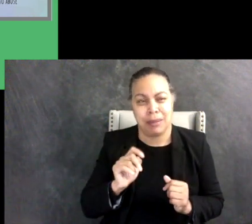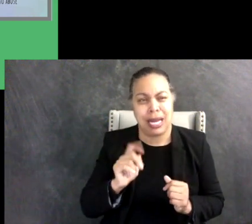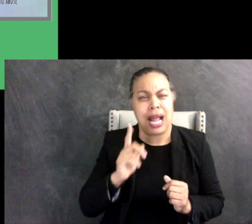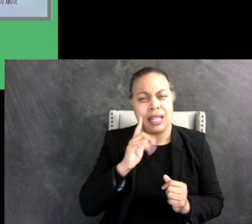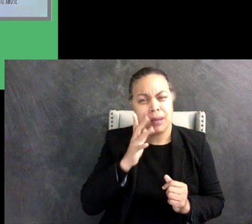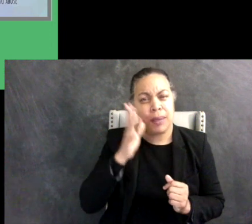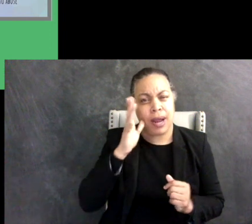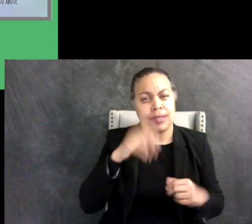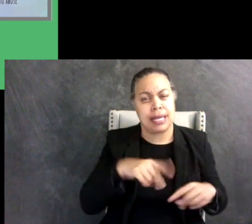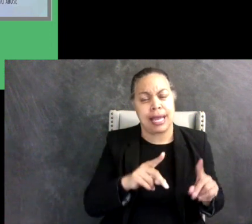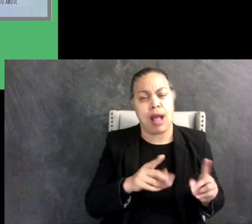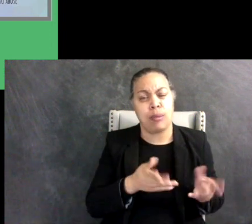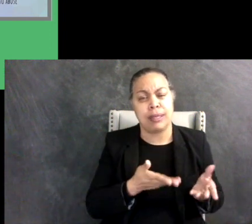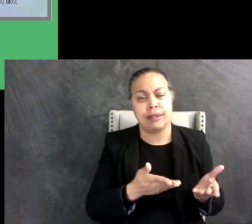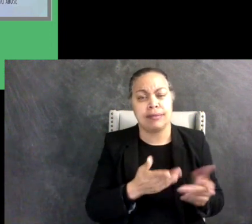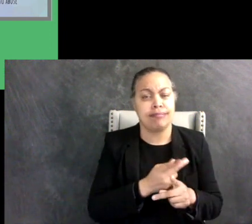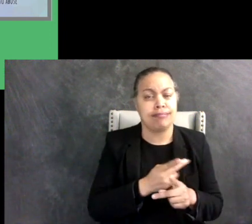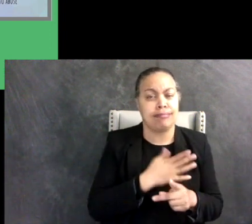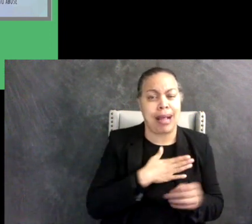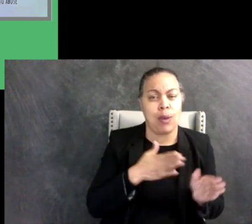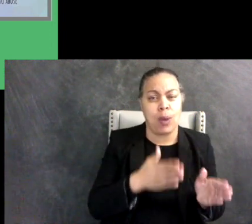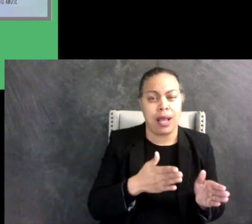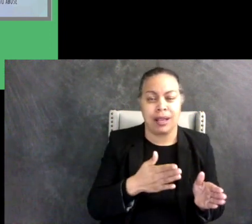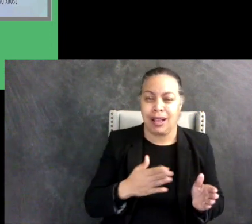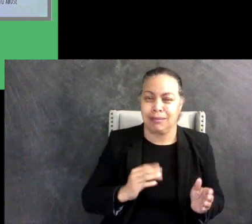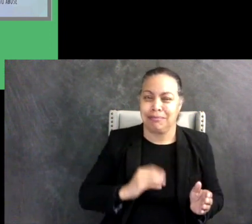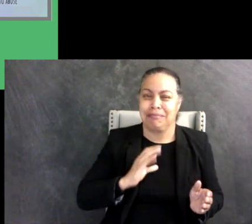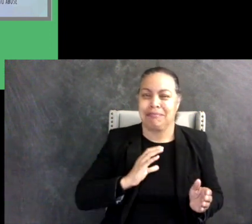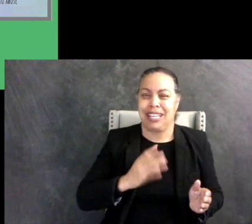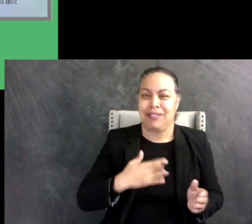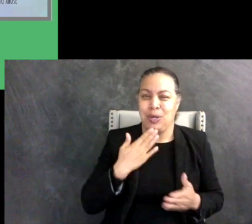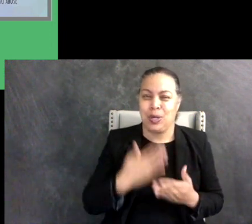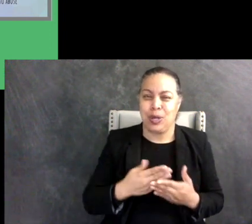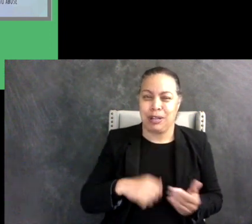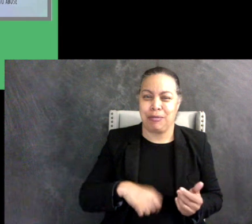find my own way. This made me feel good about myself and made me proud of being autistic.